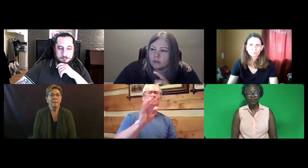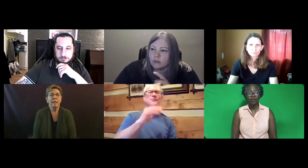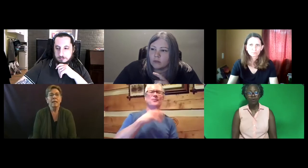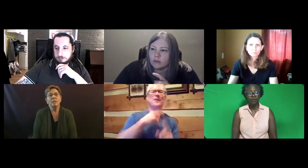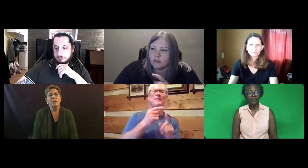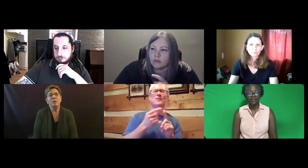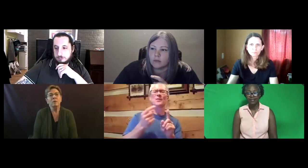One moment.